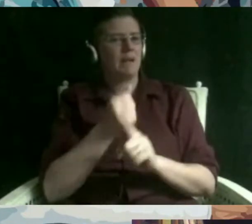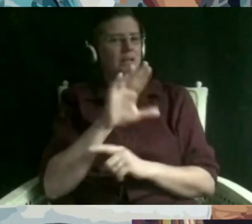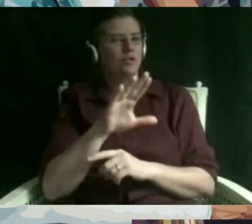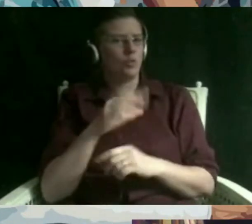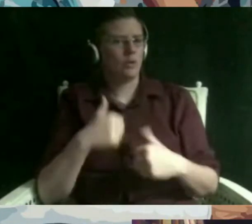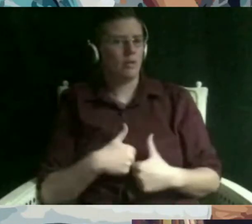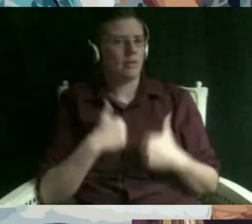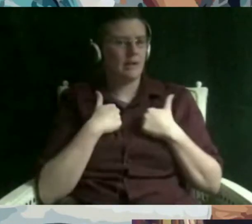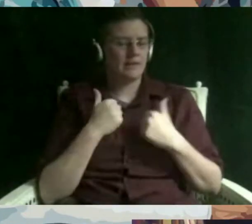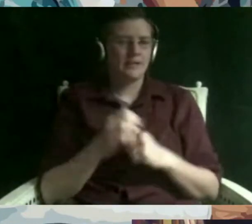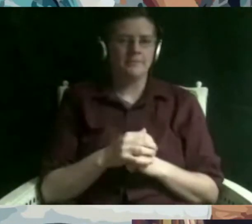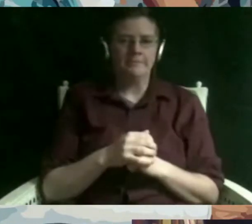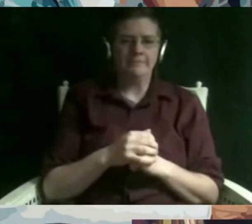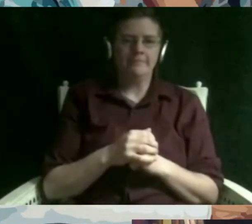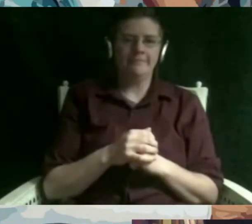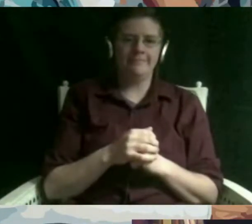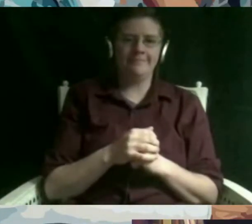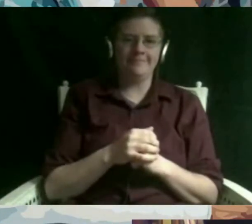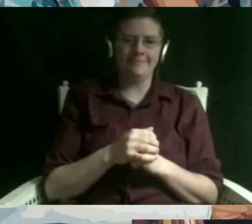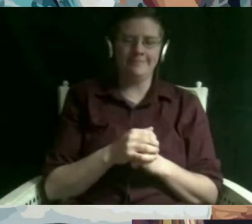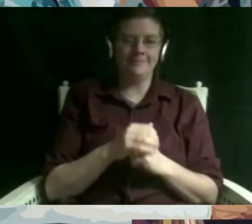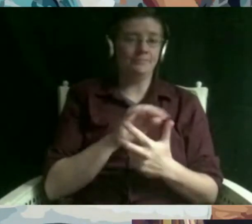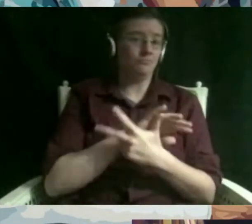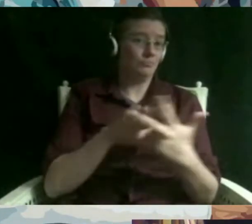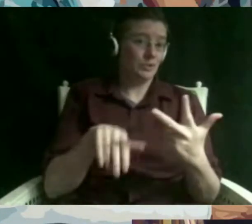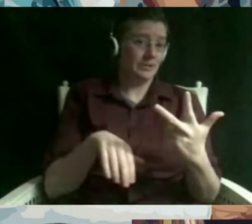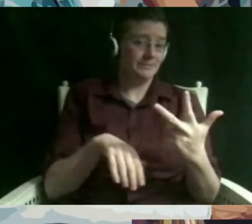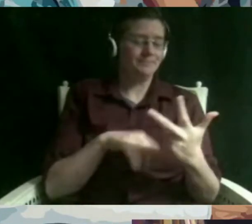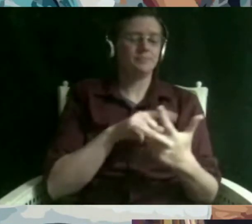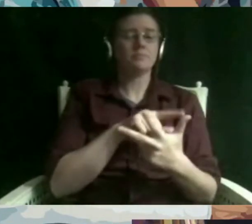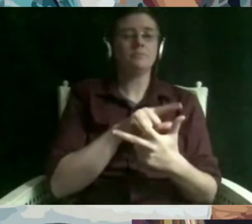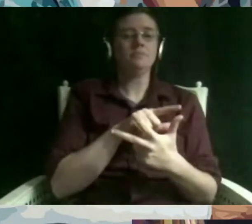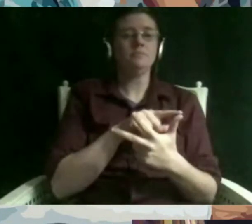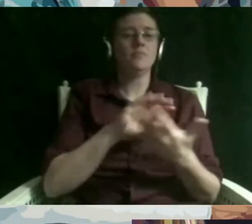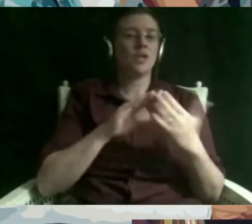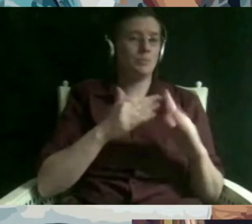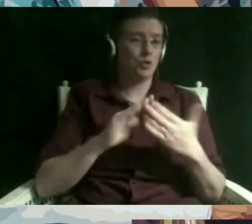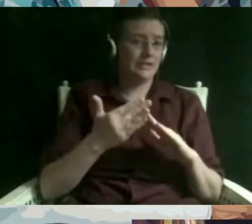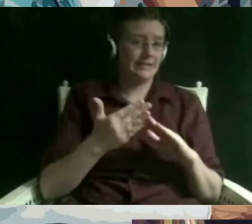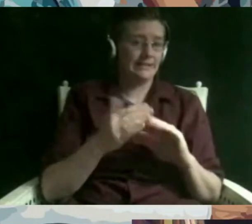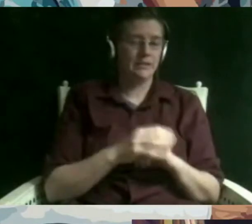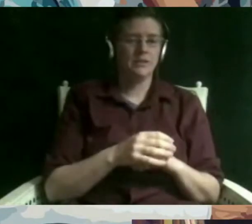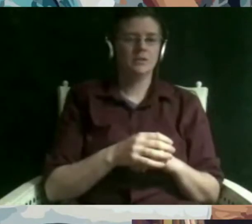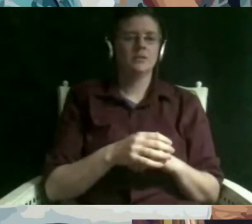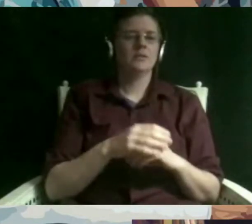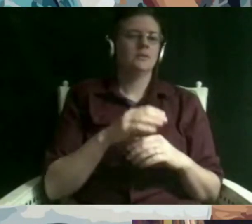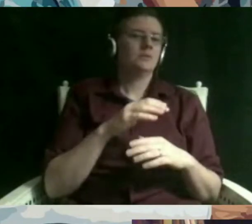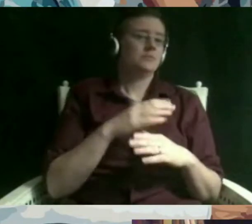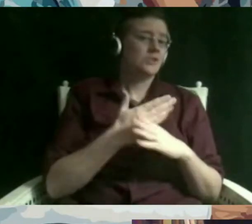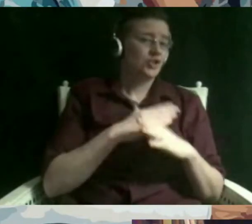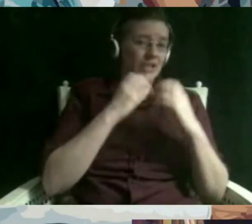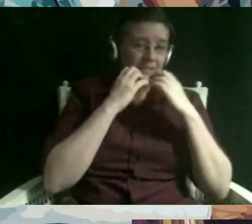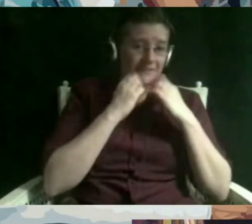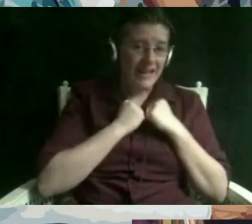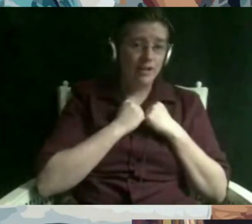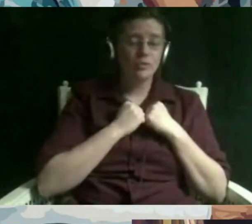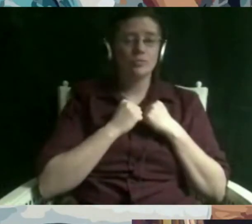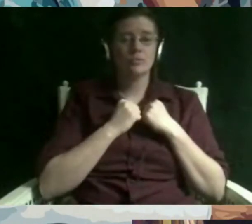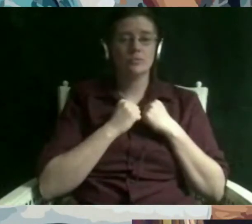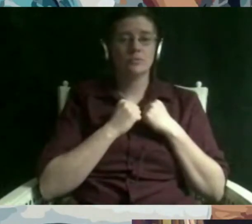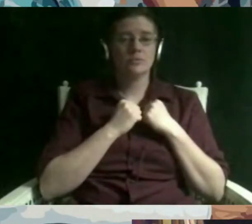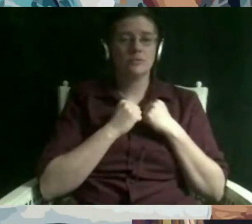say three ways uh first community um shared values uh shared unfortunately shared fears but being